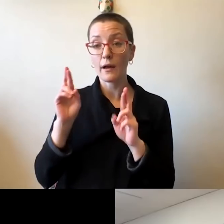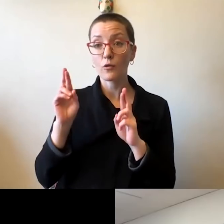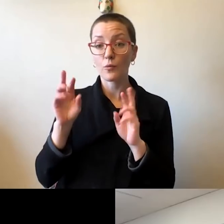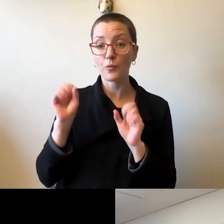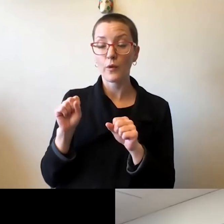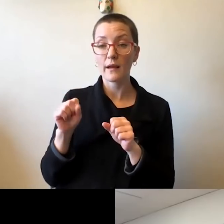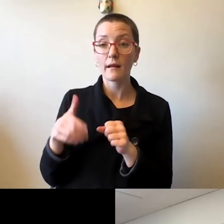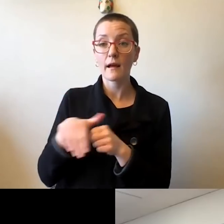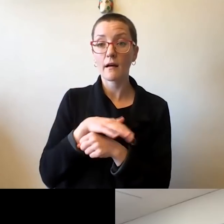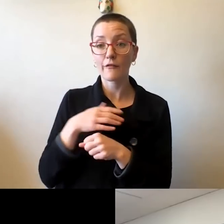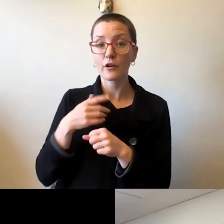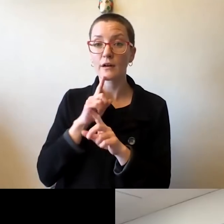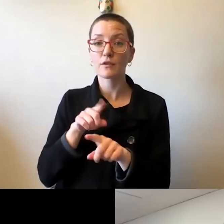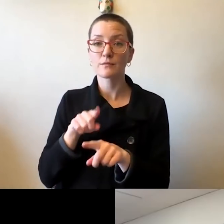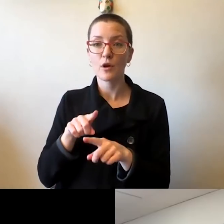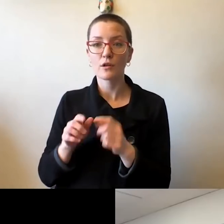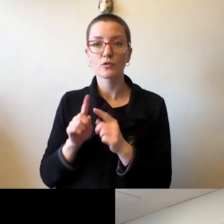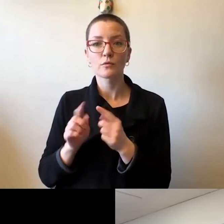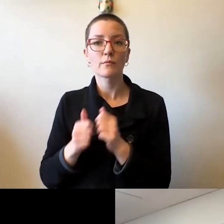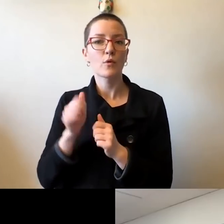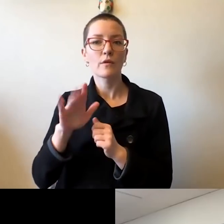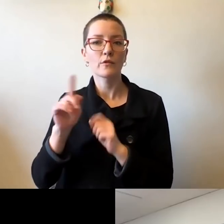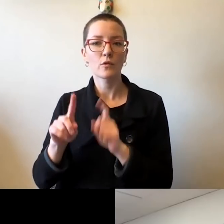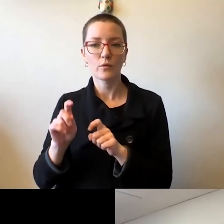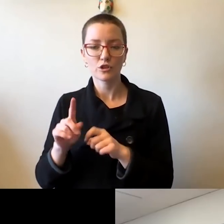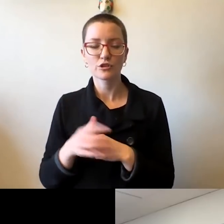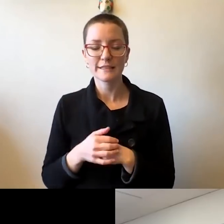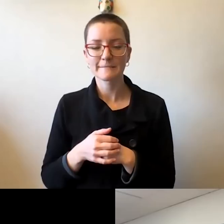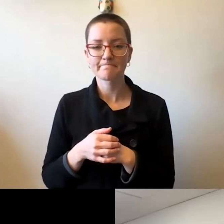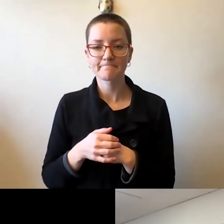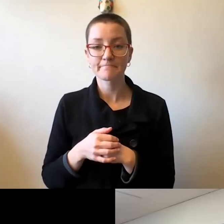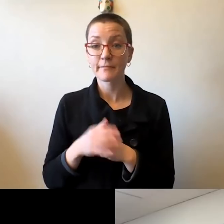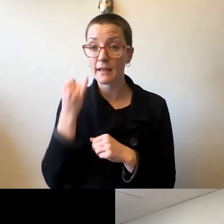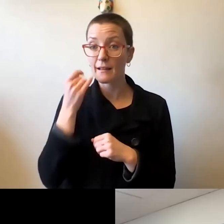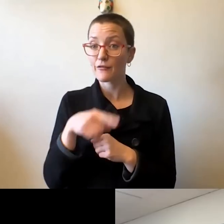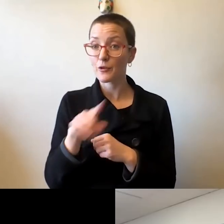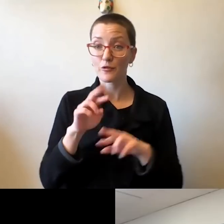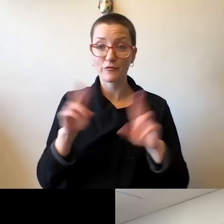of them during the time we have left. So if you're ready, why don't we get started with one